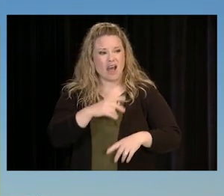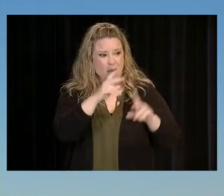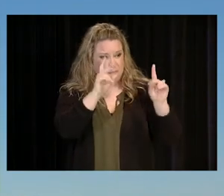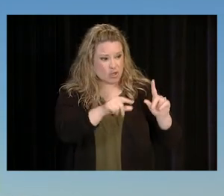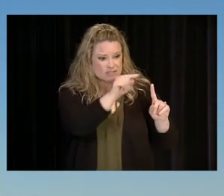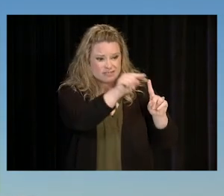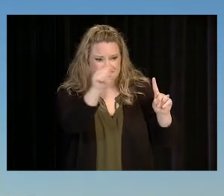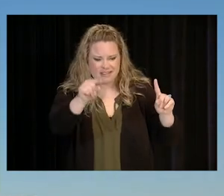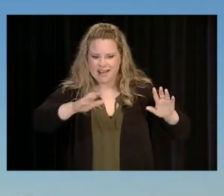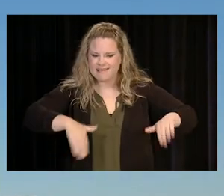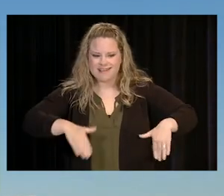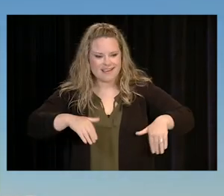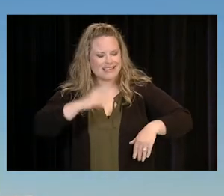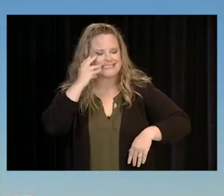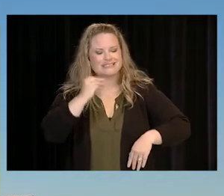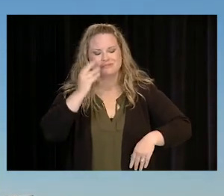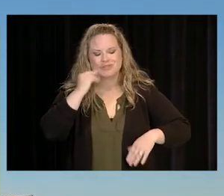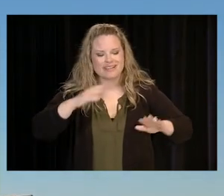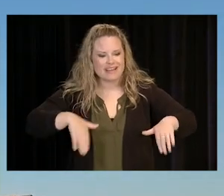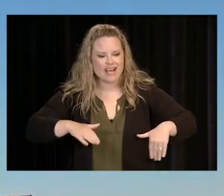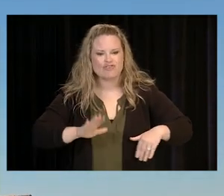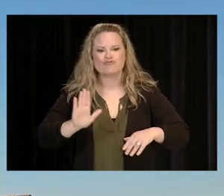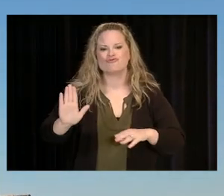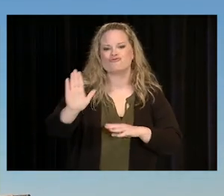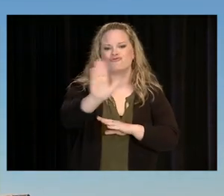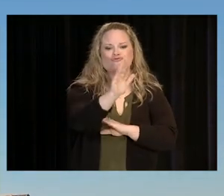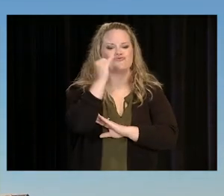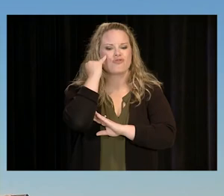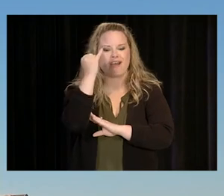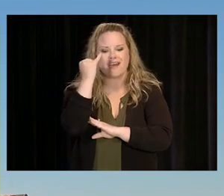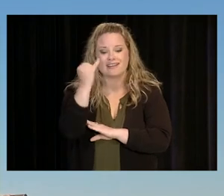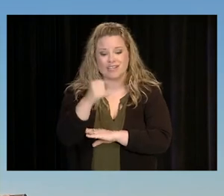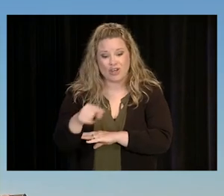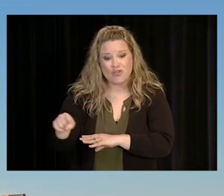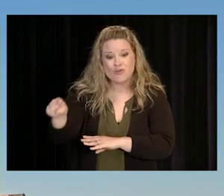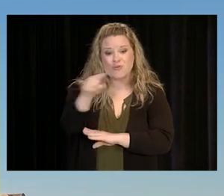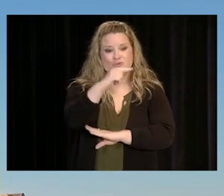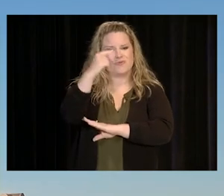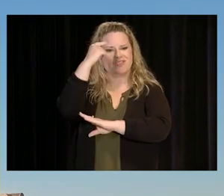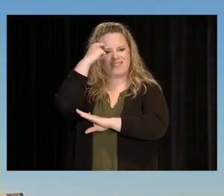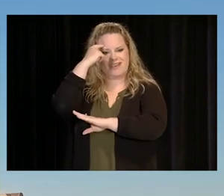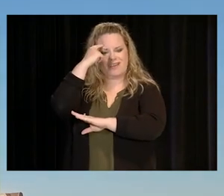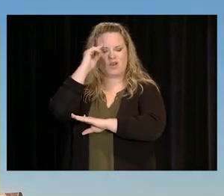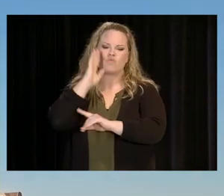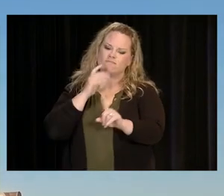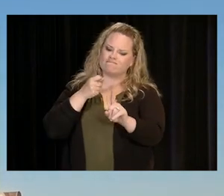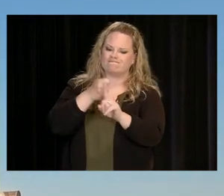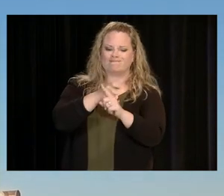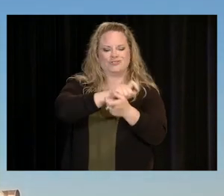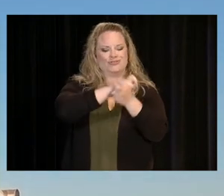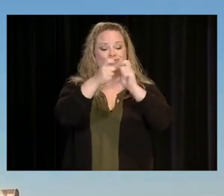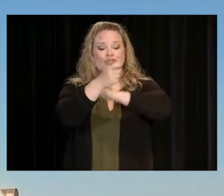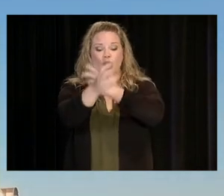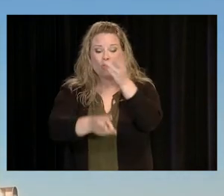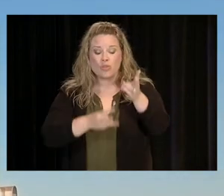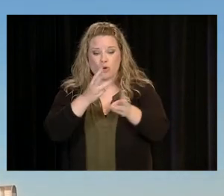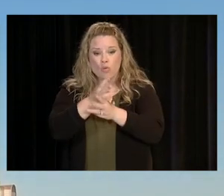AND NO ONE ELSE HAS DONE IT BEFORE. THAT ONE IDEA THAT YOU THINK CAN CHANGE THE WORLD.